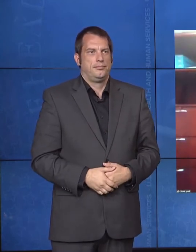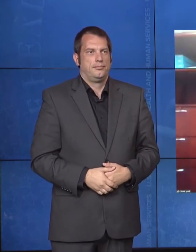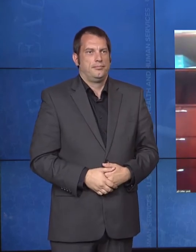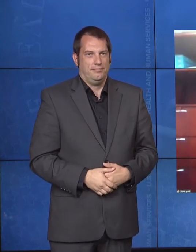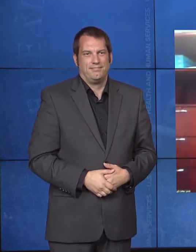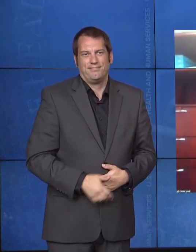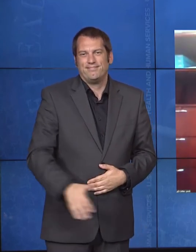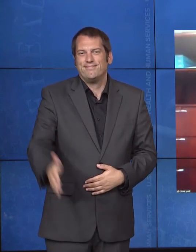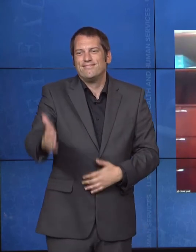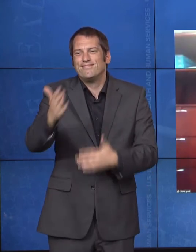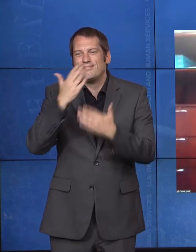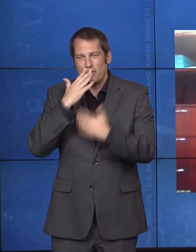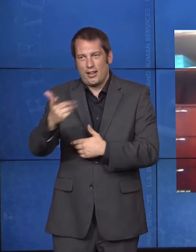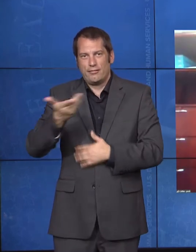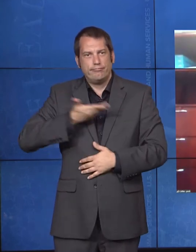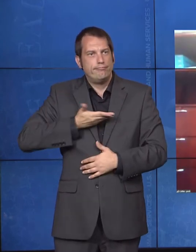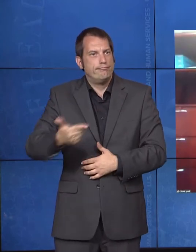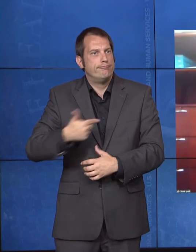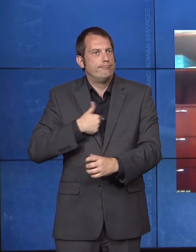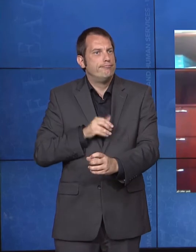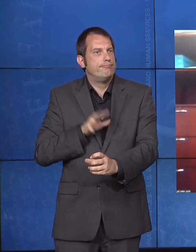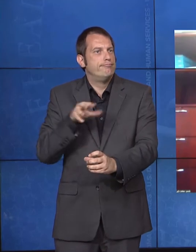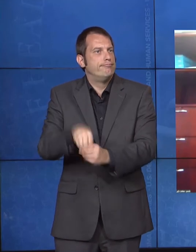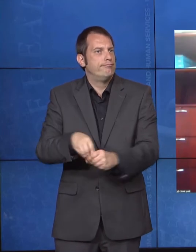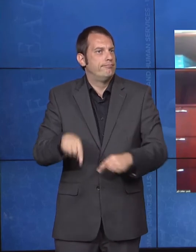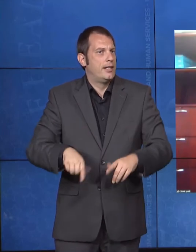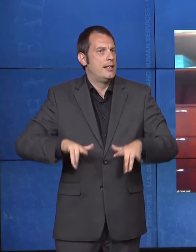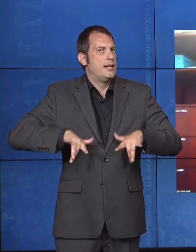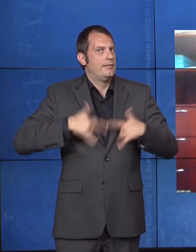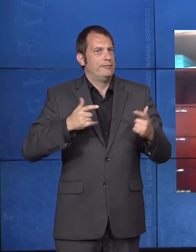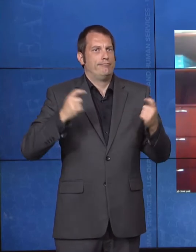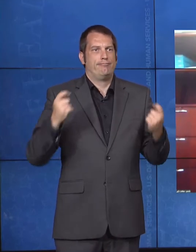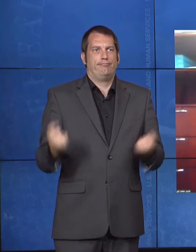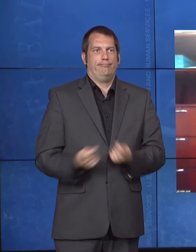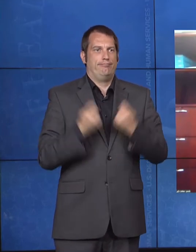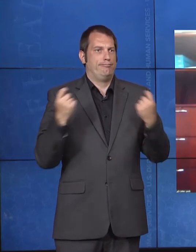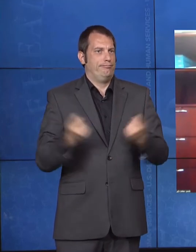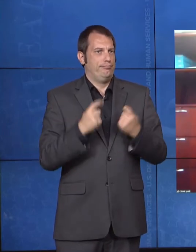event celebrating the 30 years of tremendous progress we've made as a nation under the